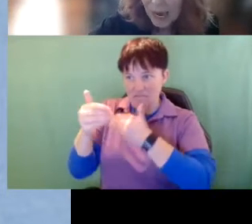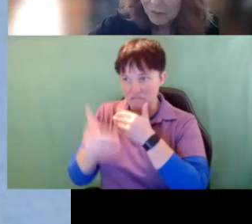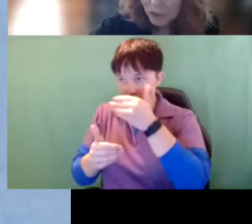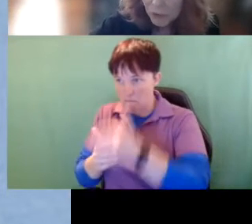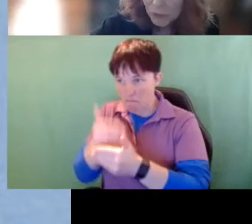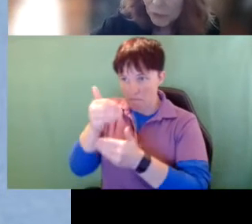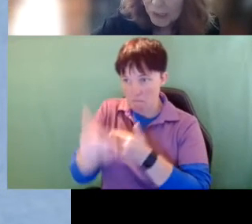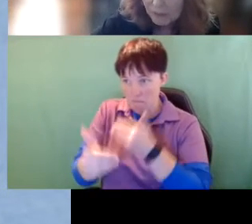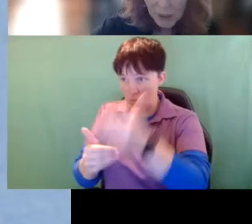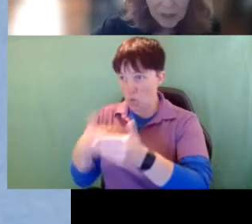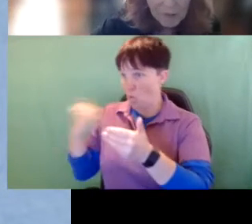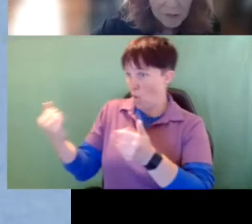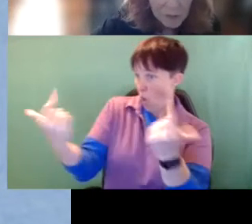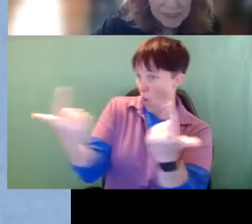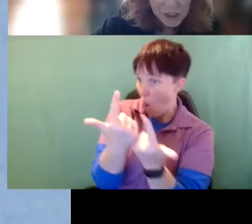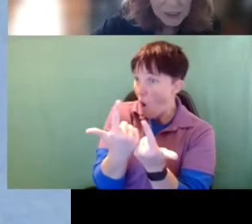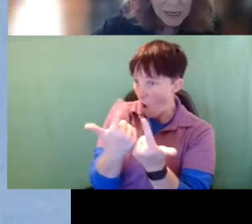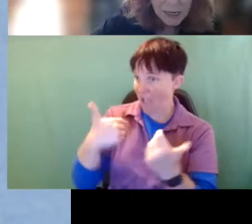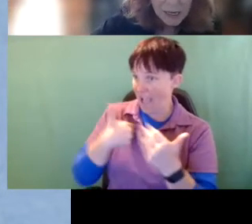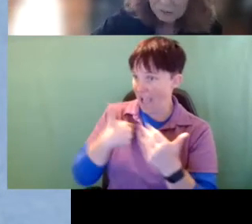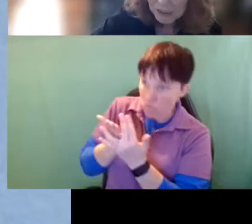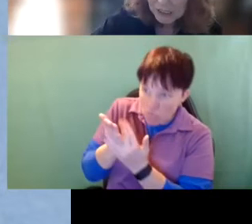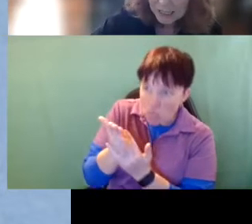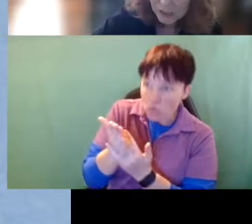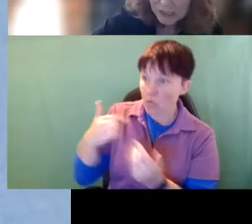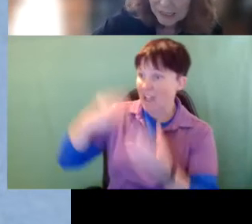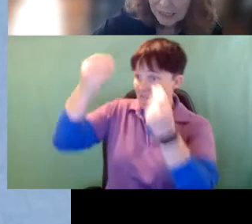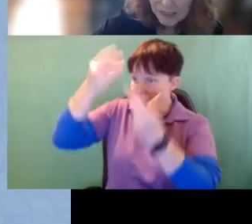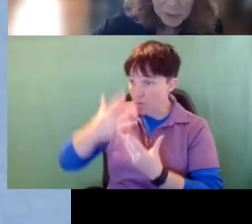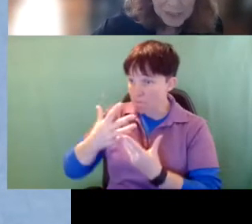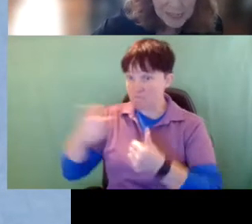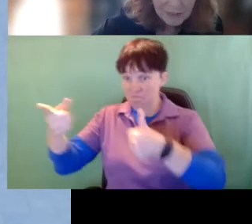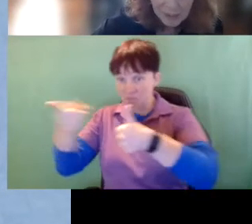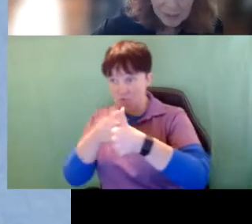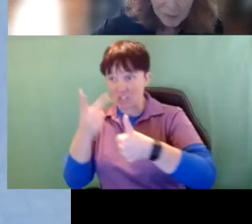have to go through whenever we have information. The first thing you see there is receiving.